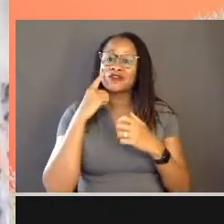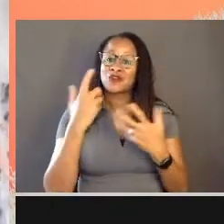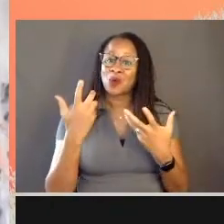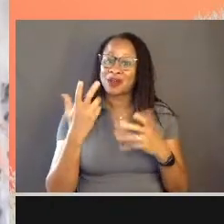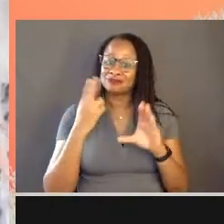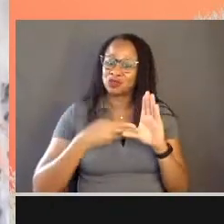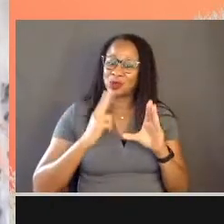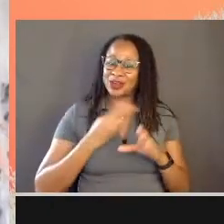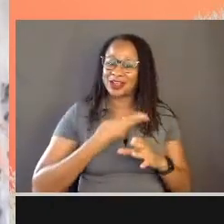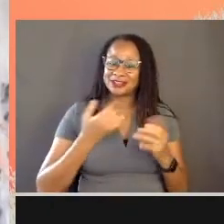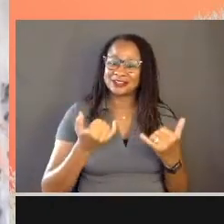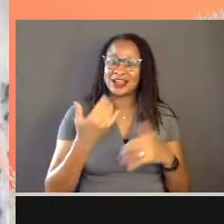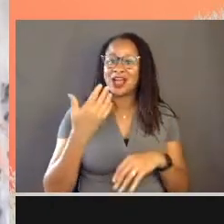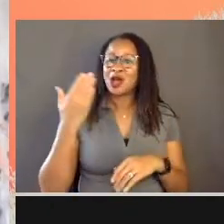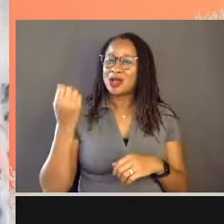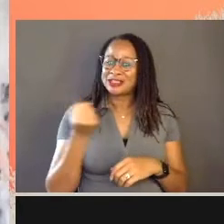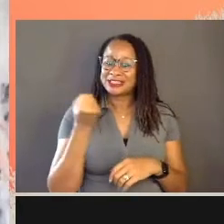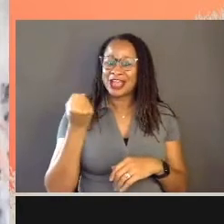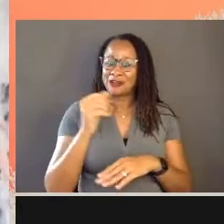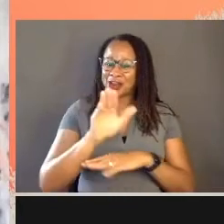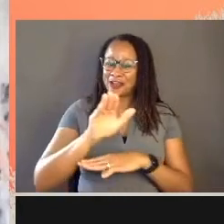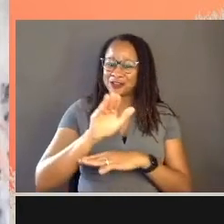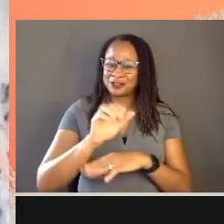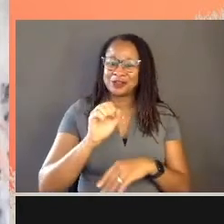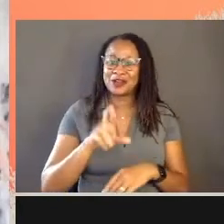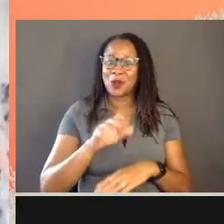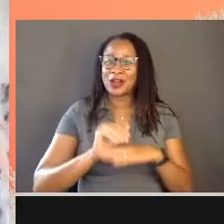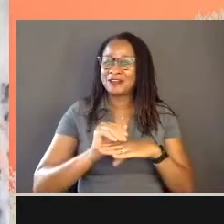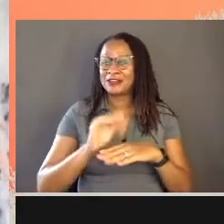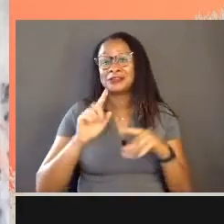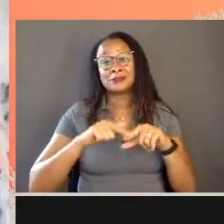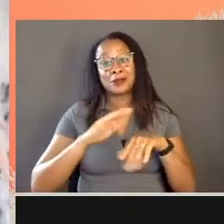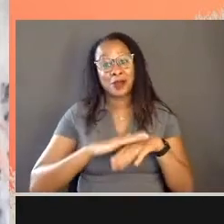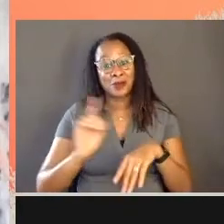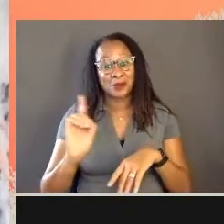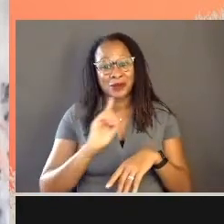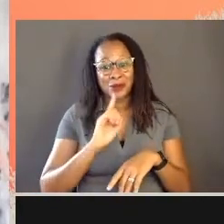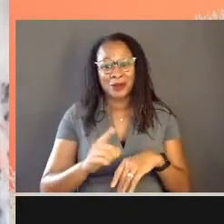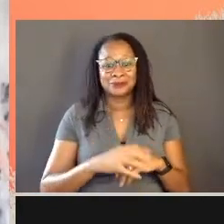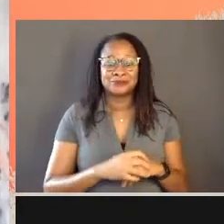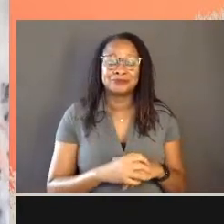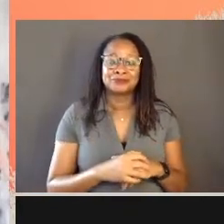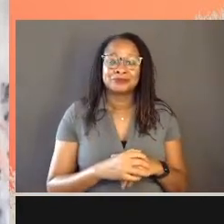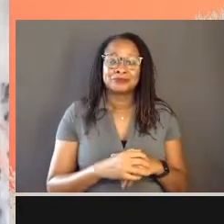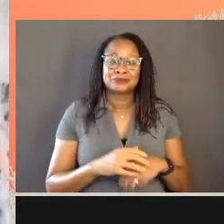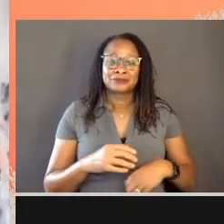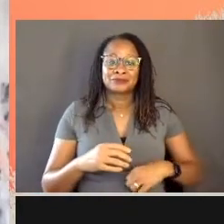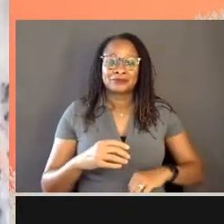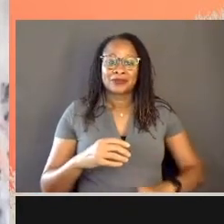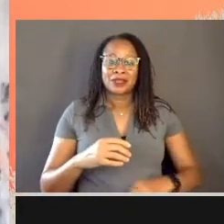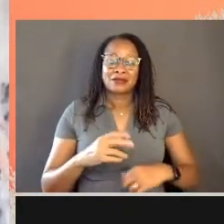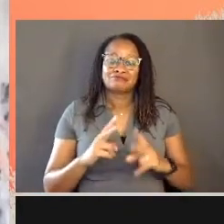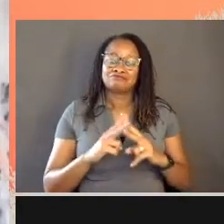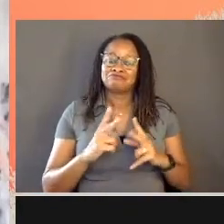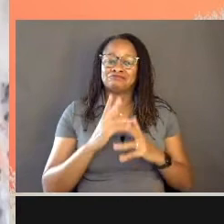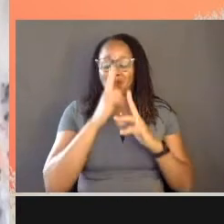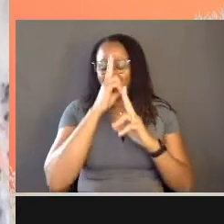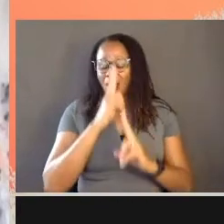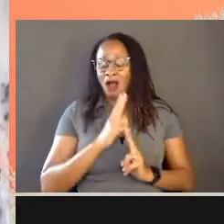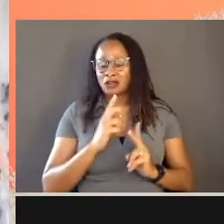on a Saturday afternoon or evening. I'm deeply honored to be moderating a panel